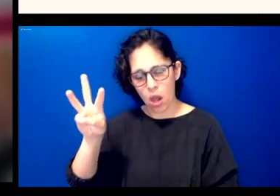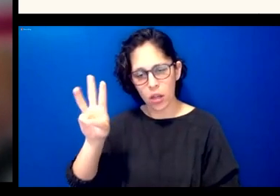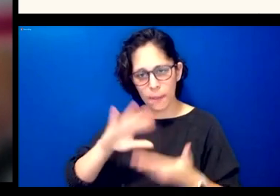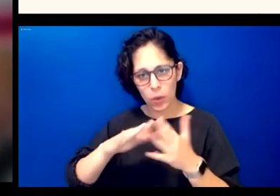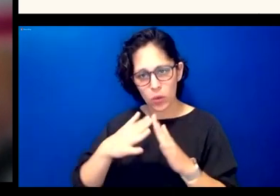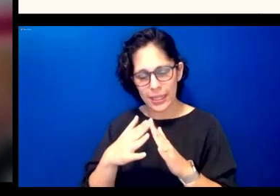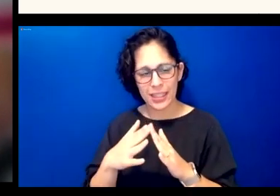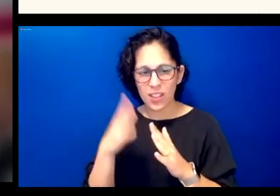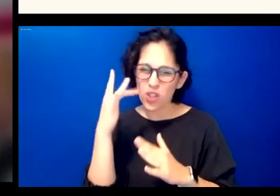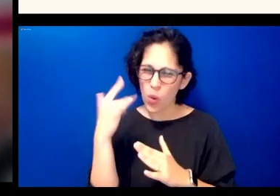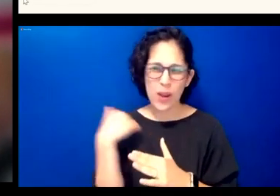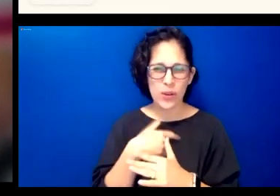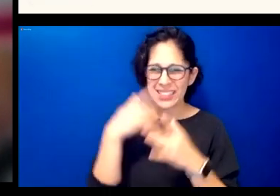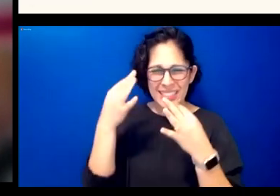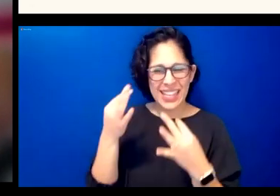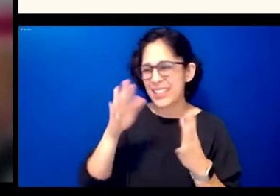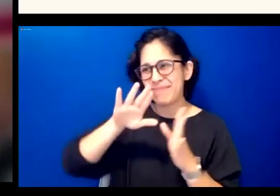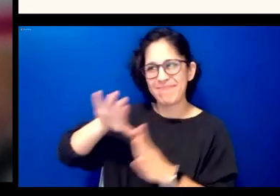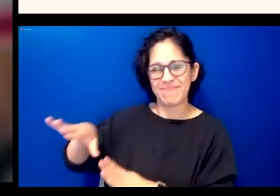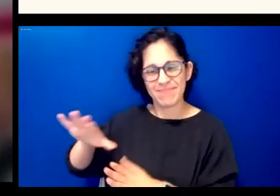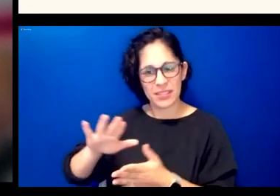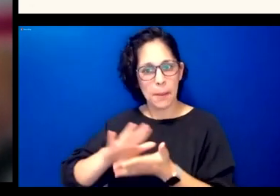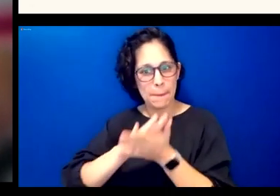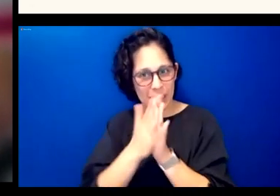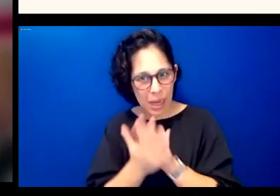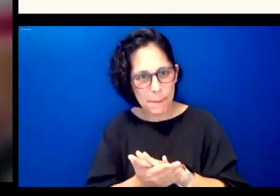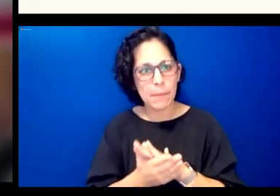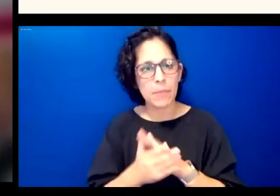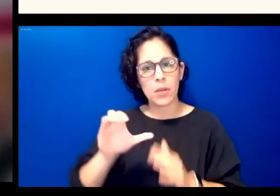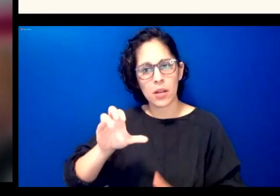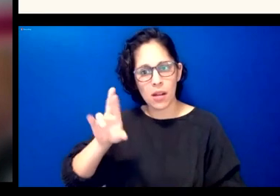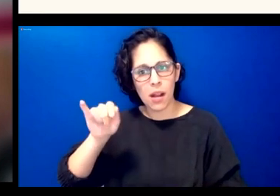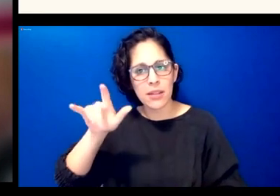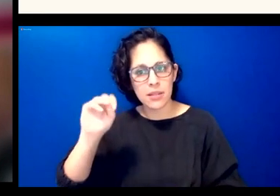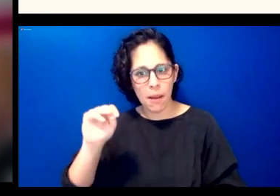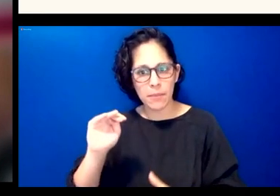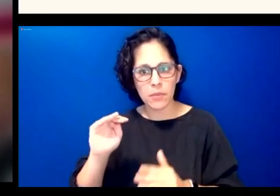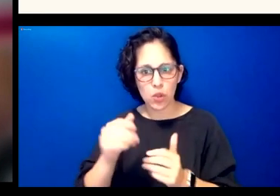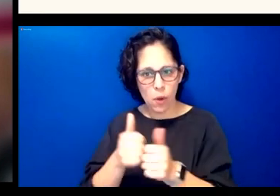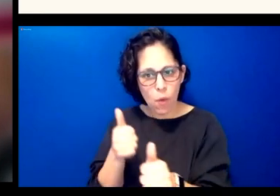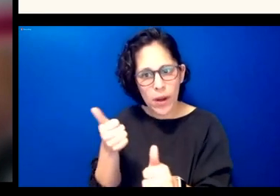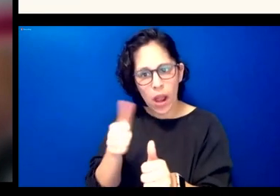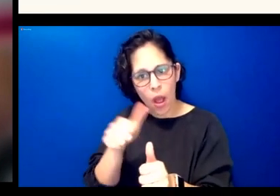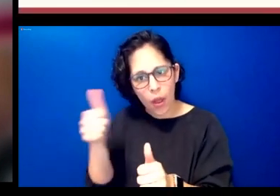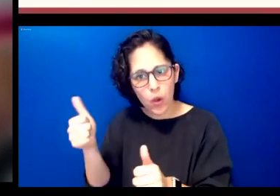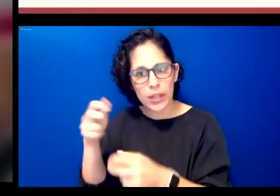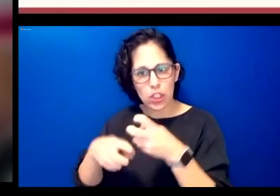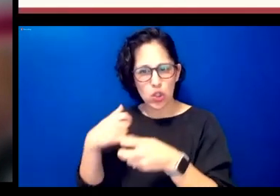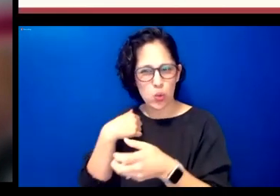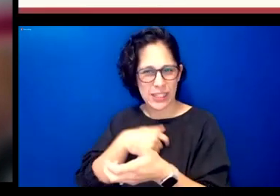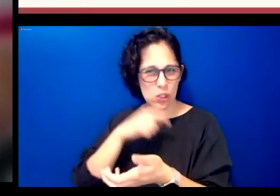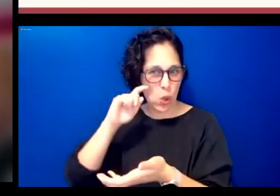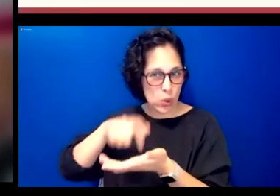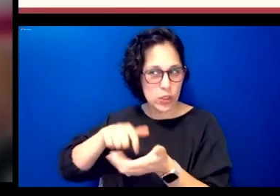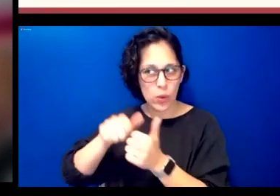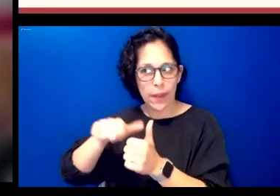the video and to uh avoid some of the issues that other rosetta stone products have